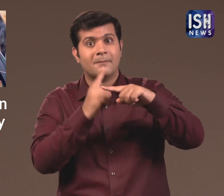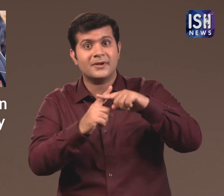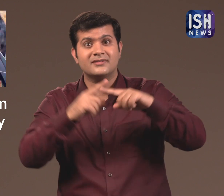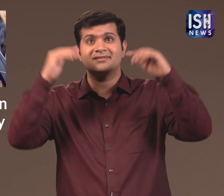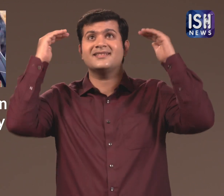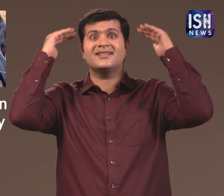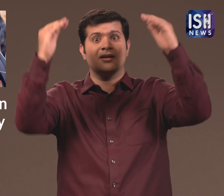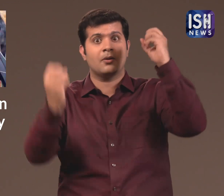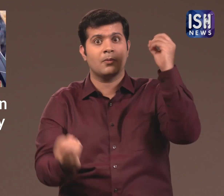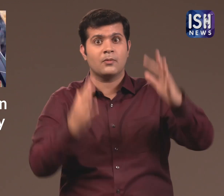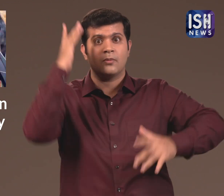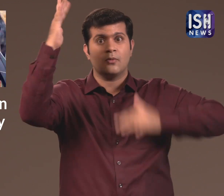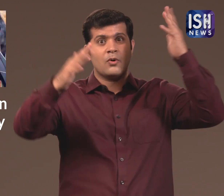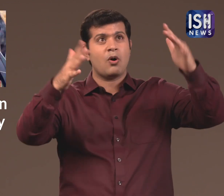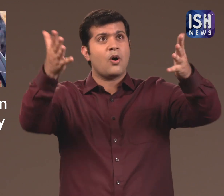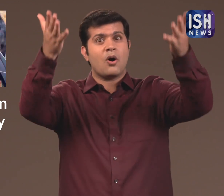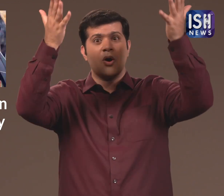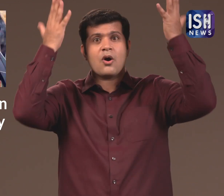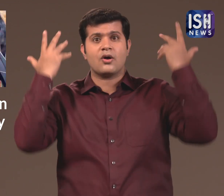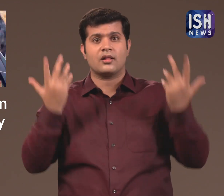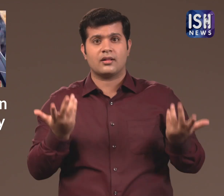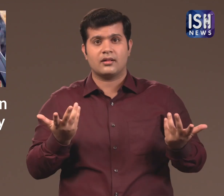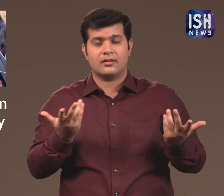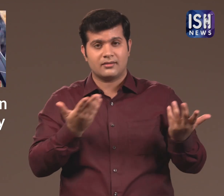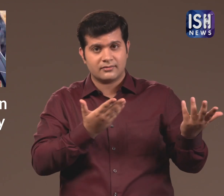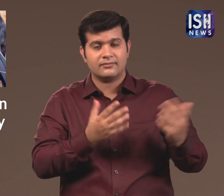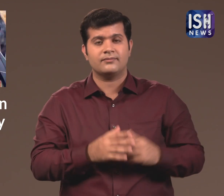Plus the entire roof caught on fire.